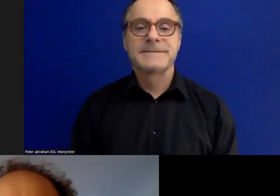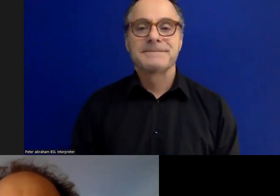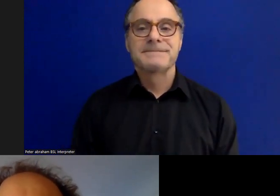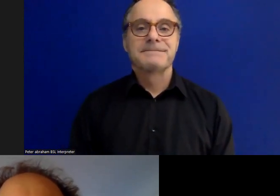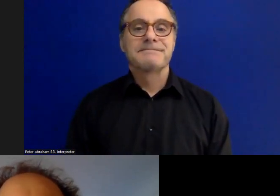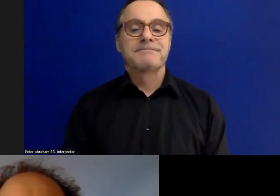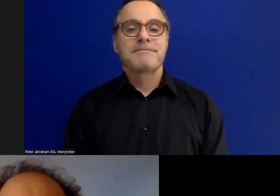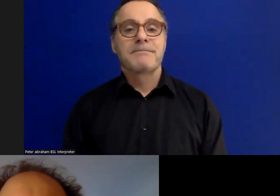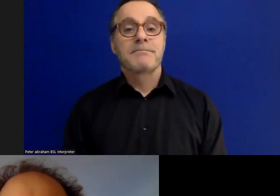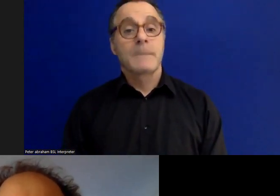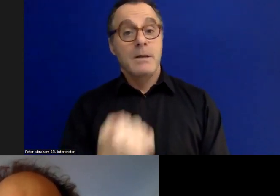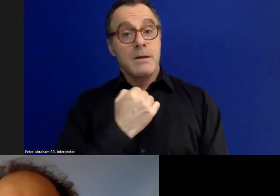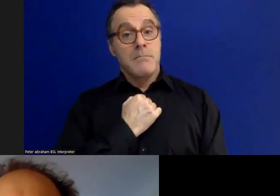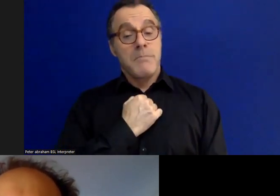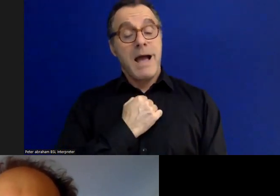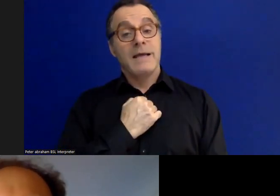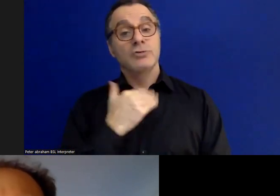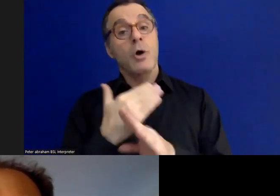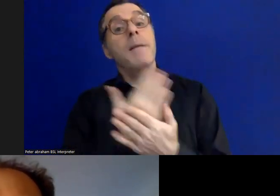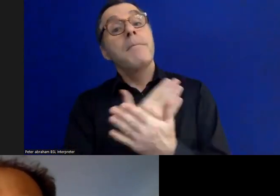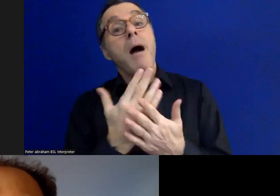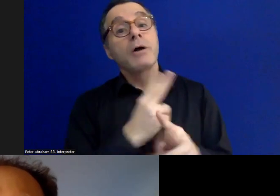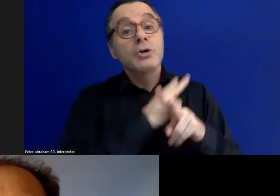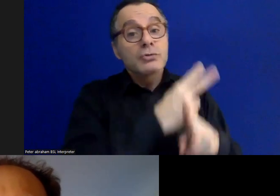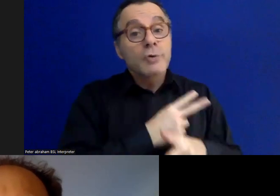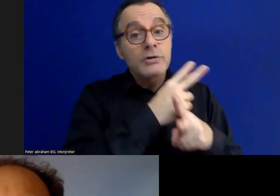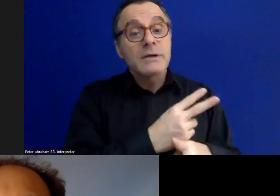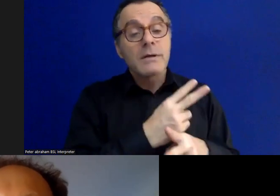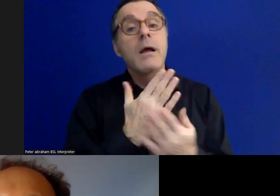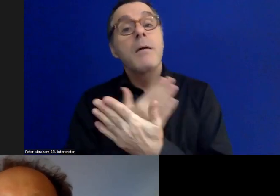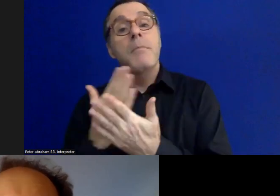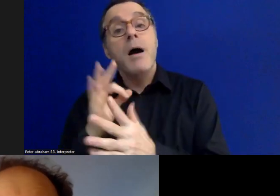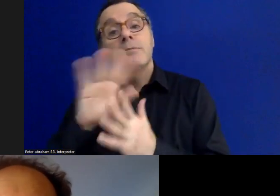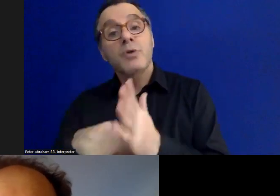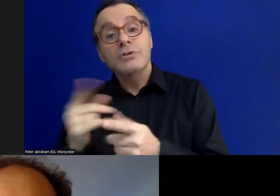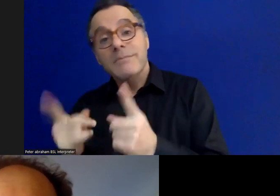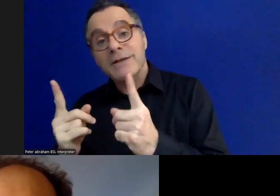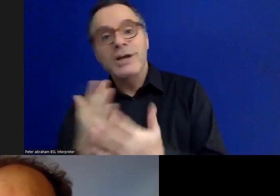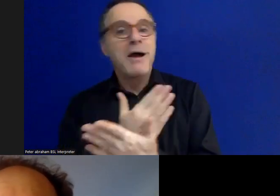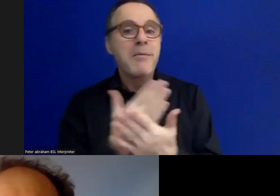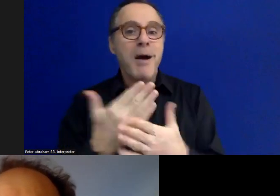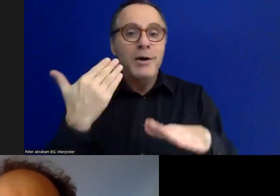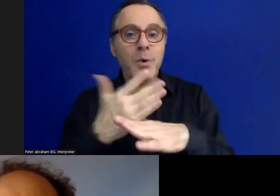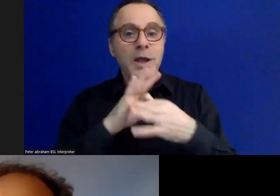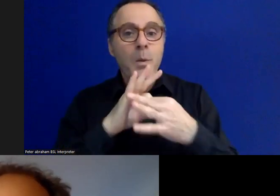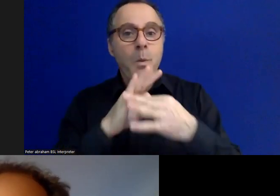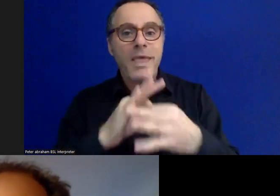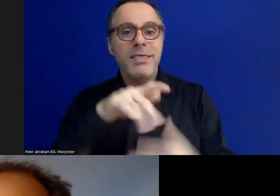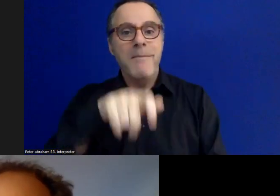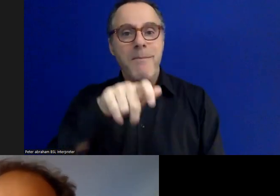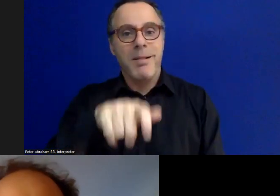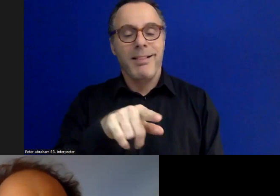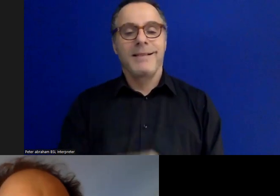so my job's kind of part-curatorial, part-project management, part-working with people engagement.